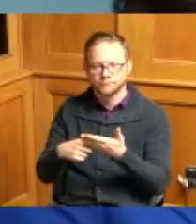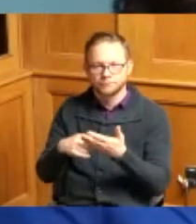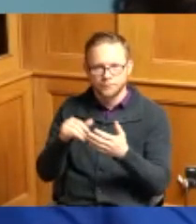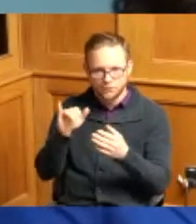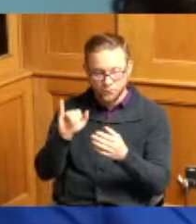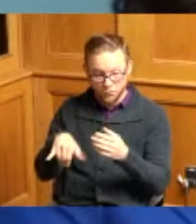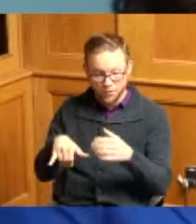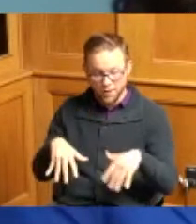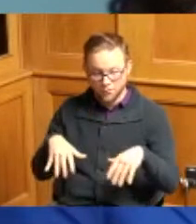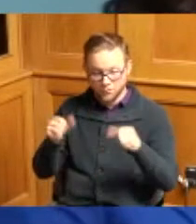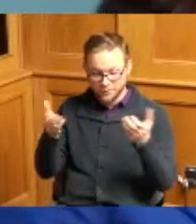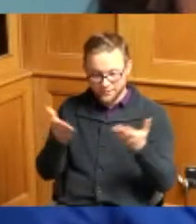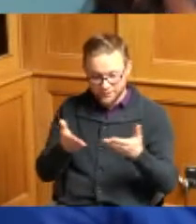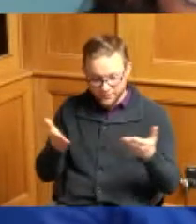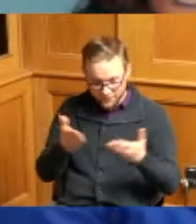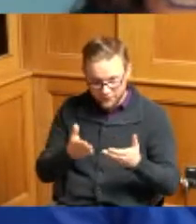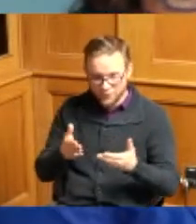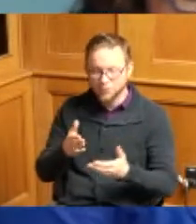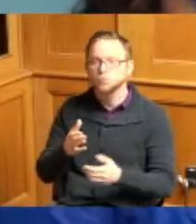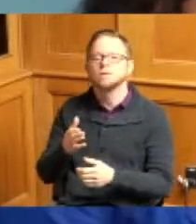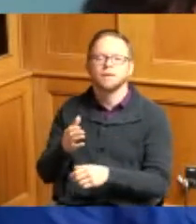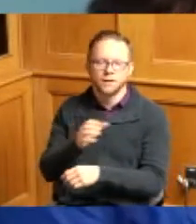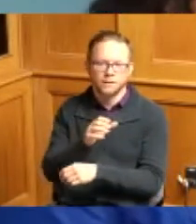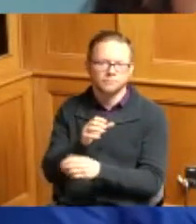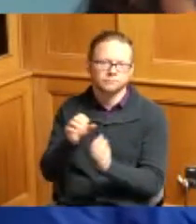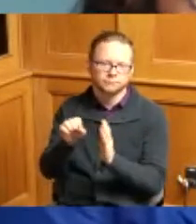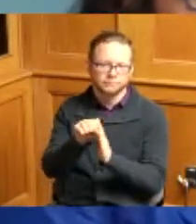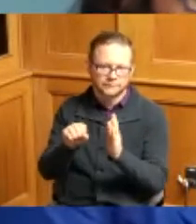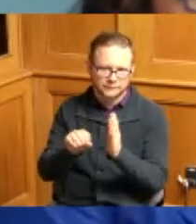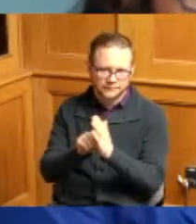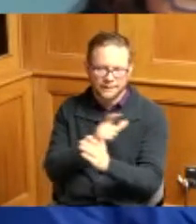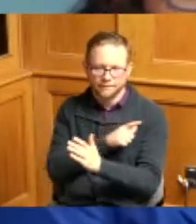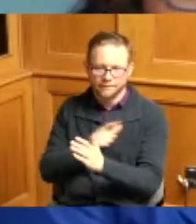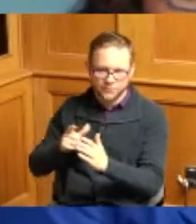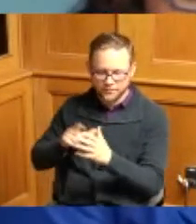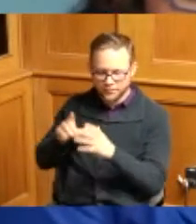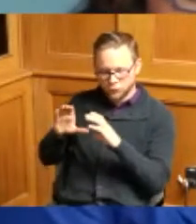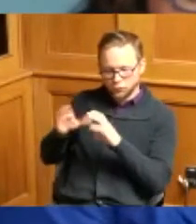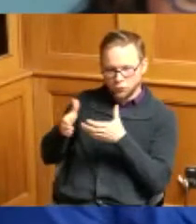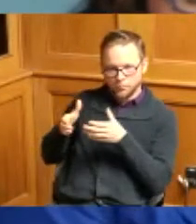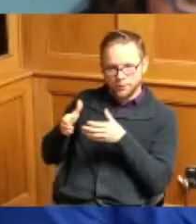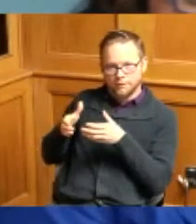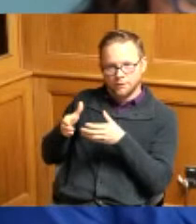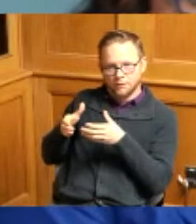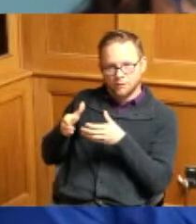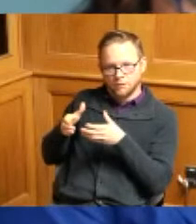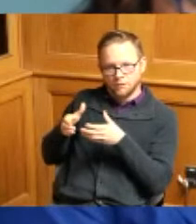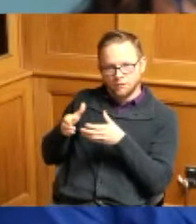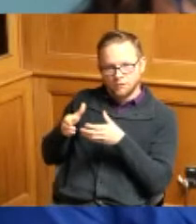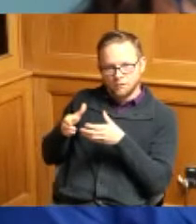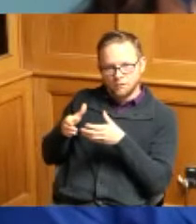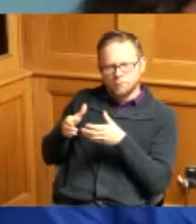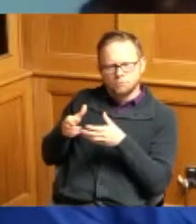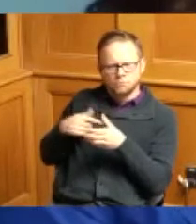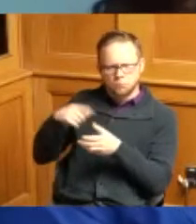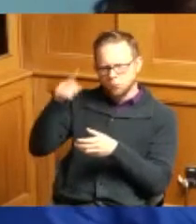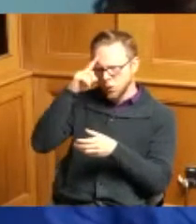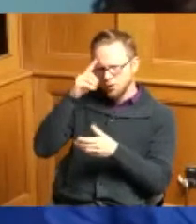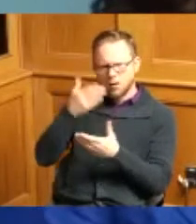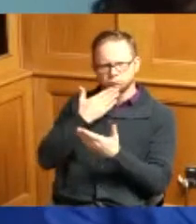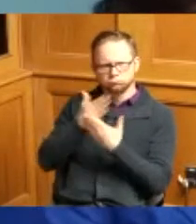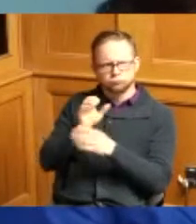here with our state legislative delegation and I thought we did a really good job honing in through